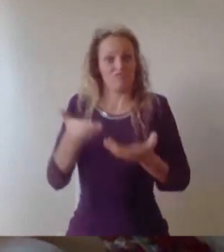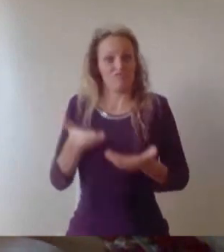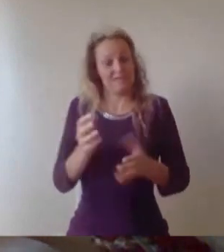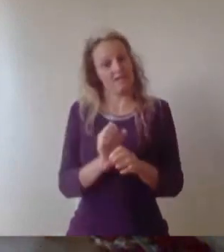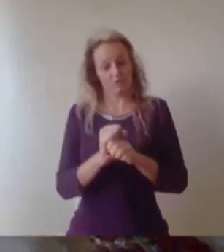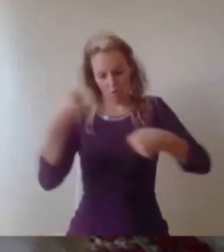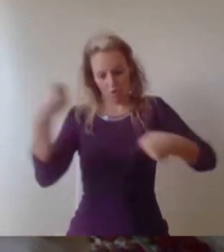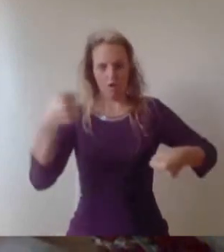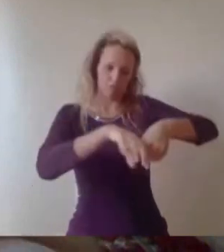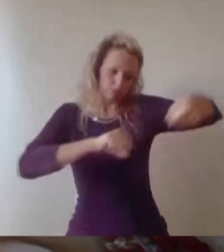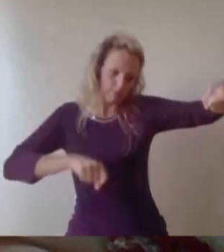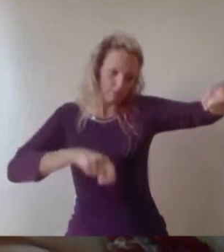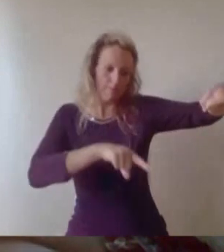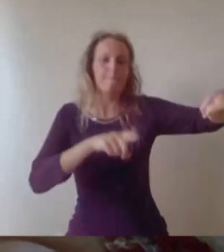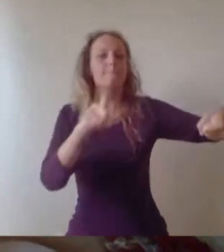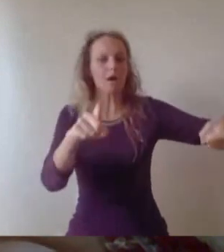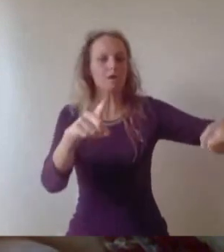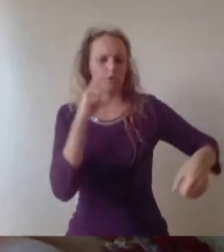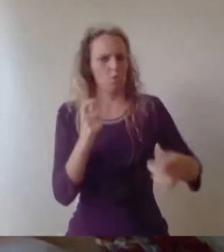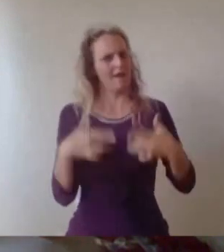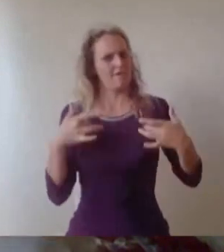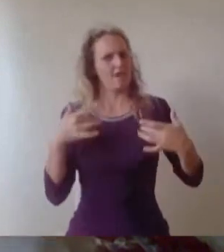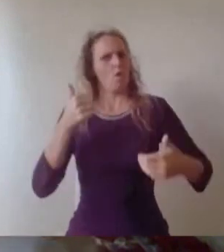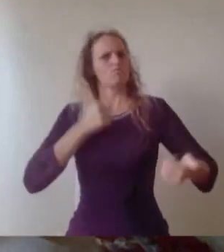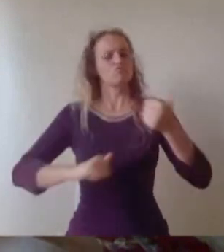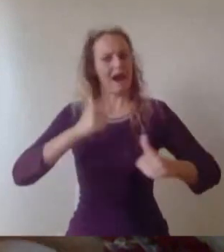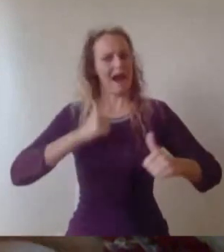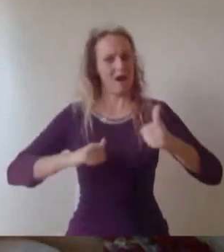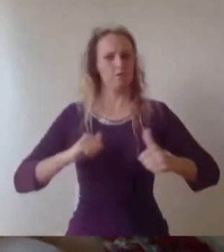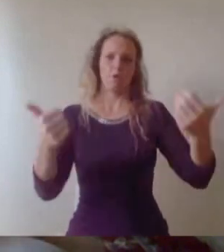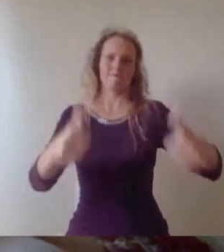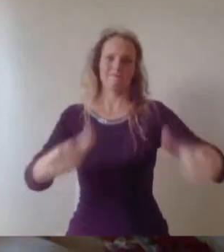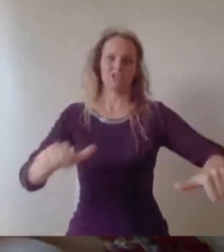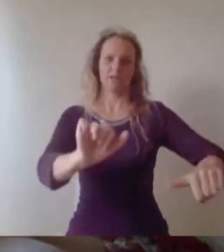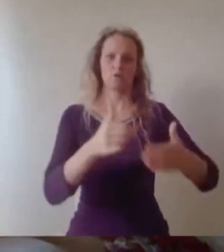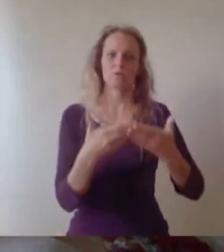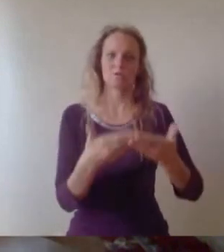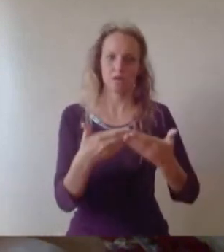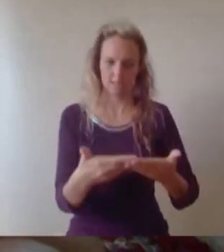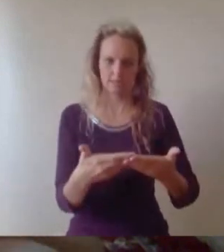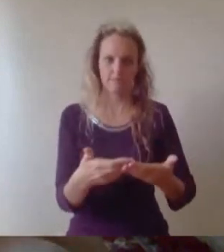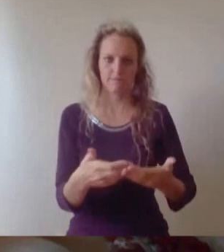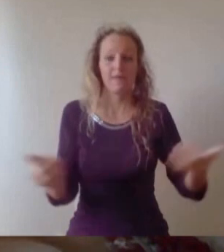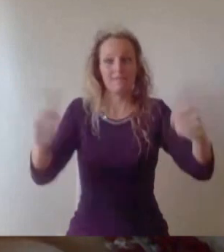personal experience many years ago that the final year of a degree program can be nerve-racking at the best of times.